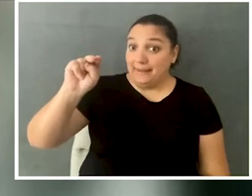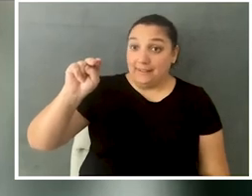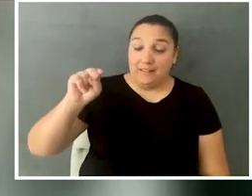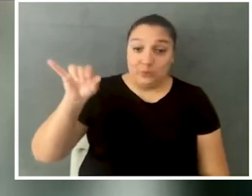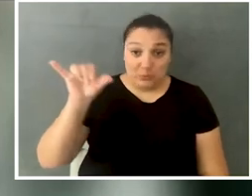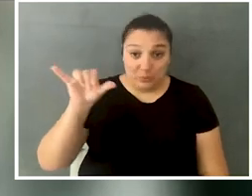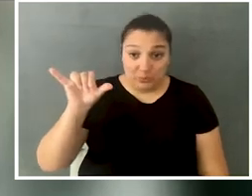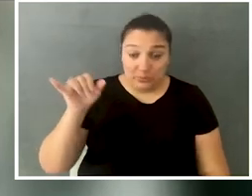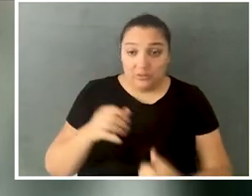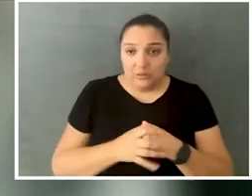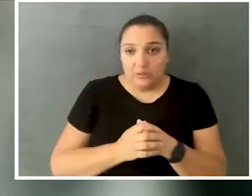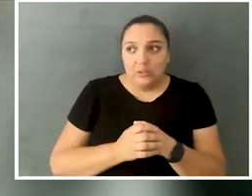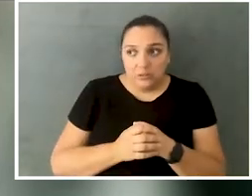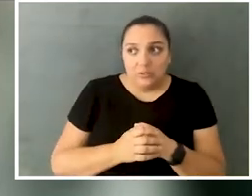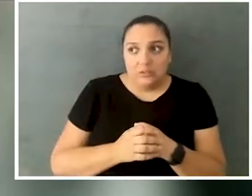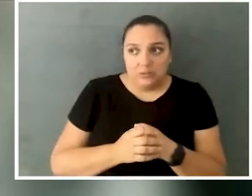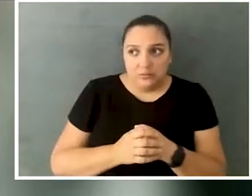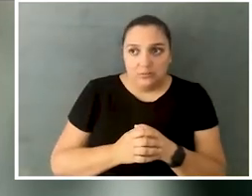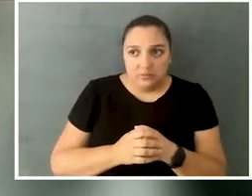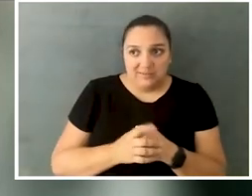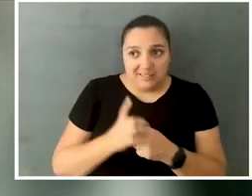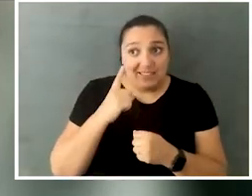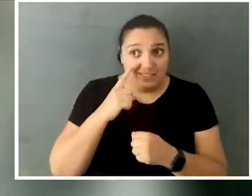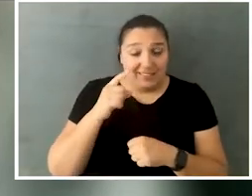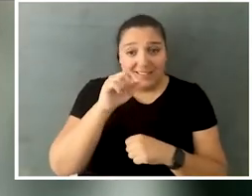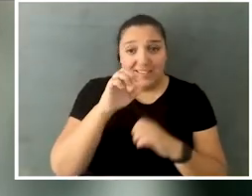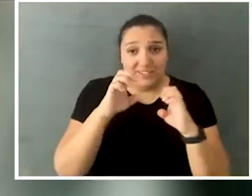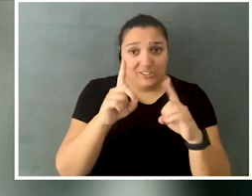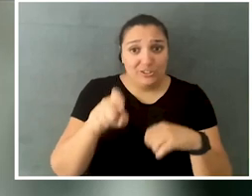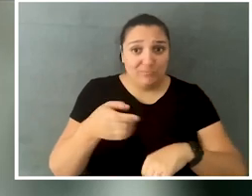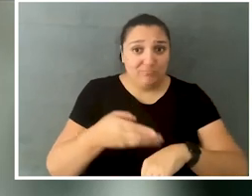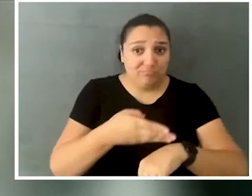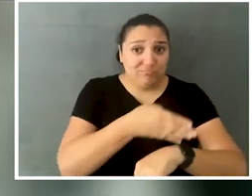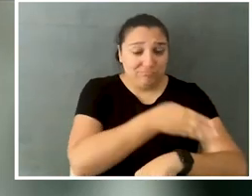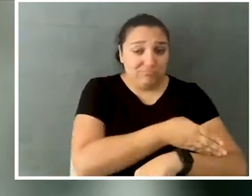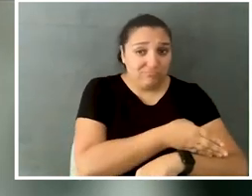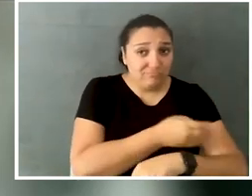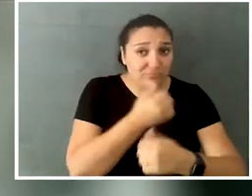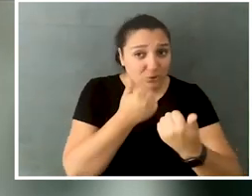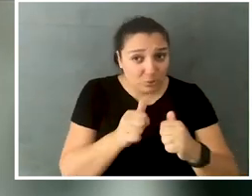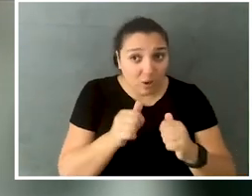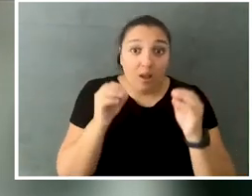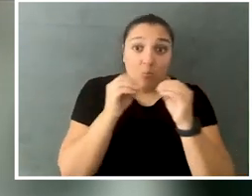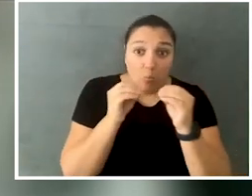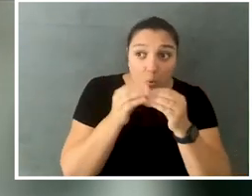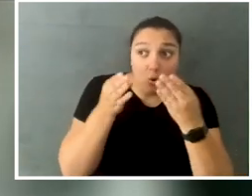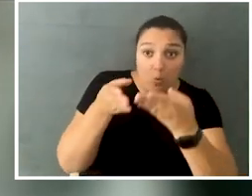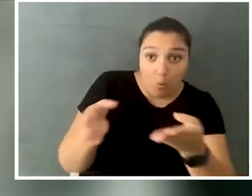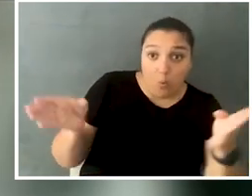Yeah, and I think that that's something that education in general should work at achieving more in the future